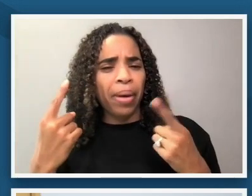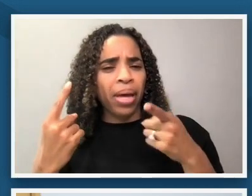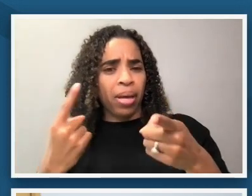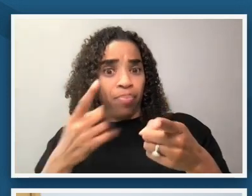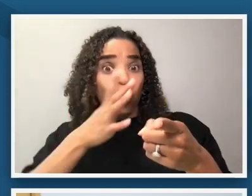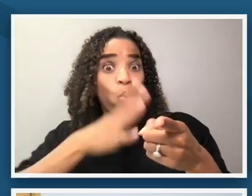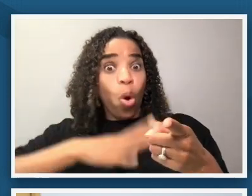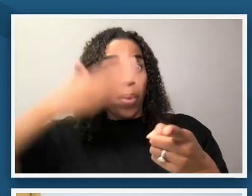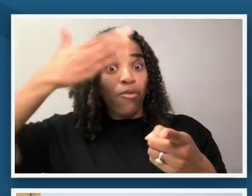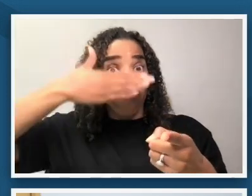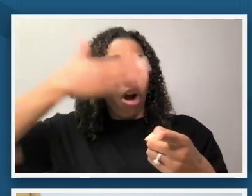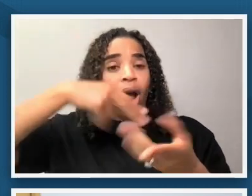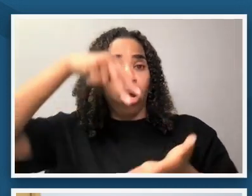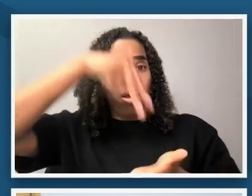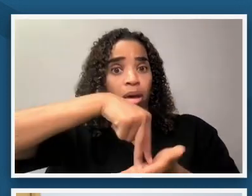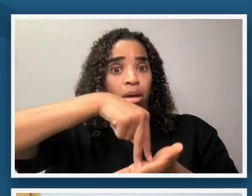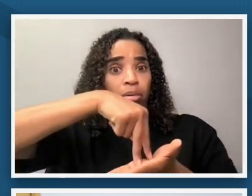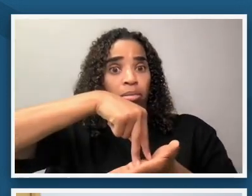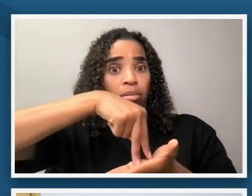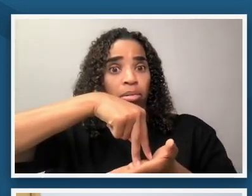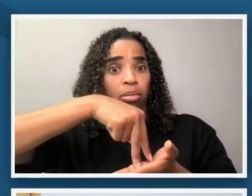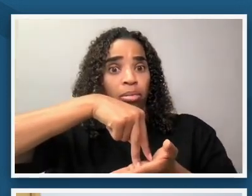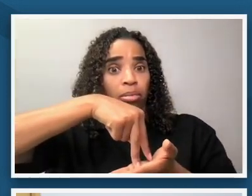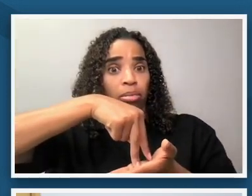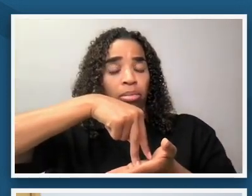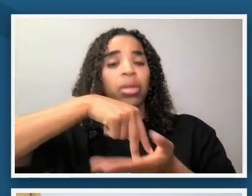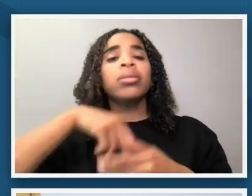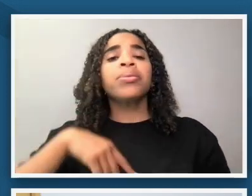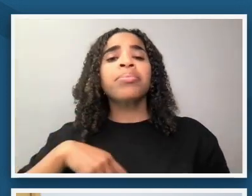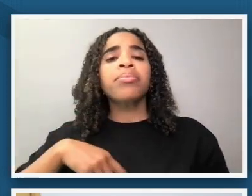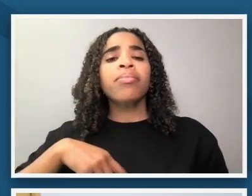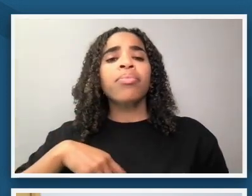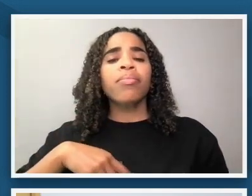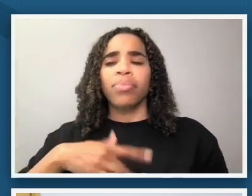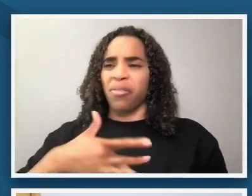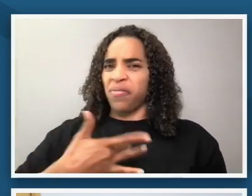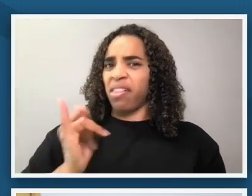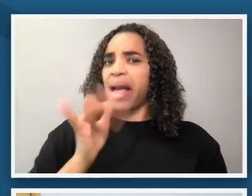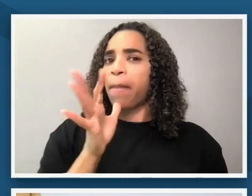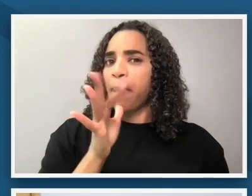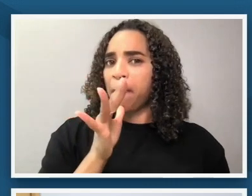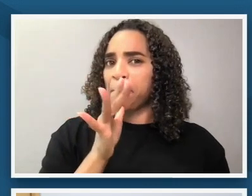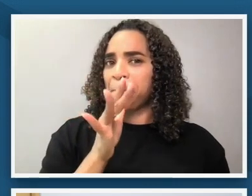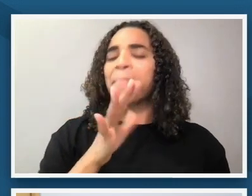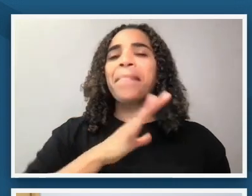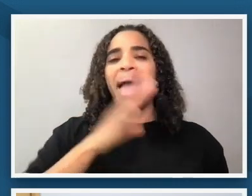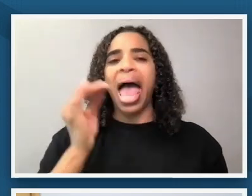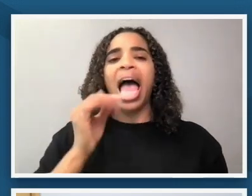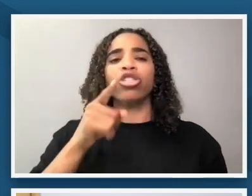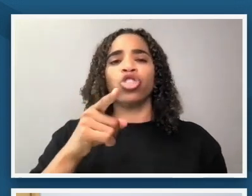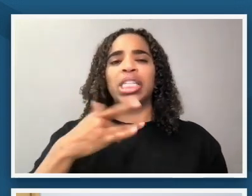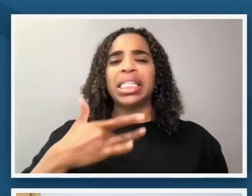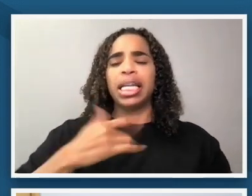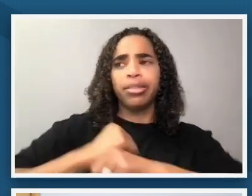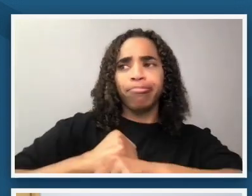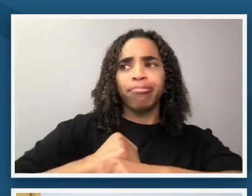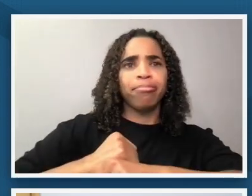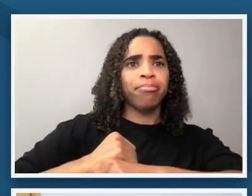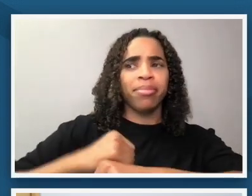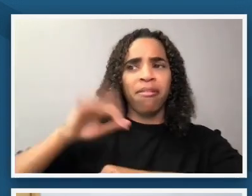person has been placed as she's there in the front i see this sort of maternal protectiveness of the people behind her